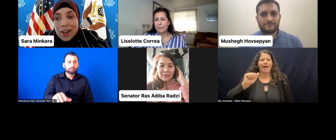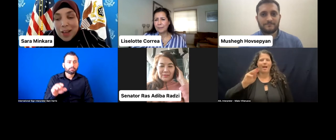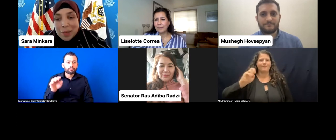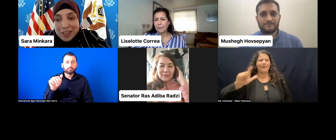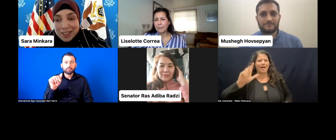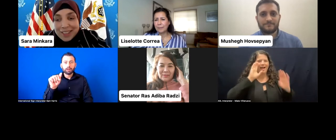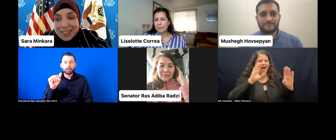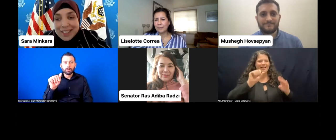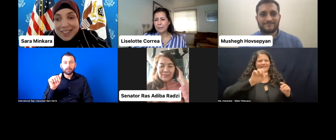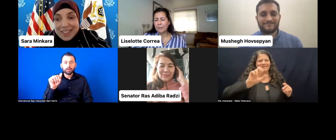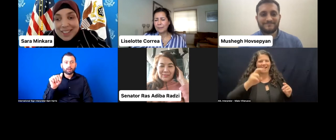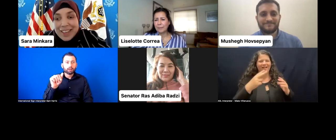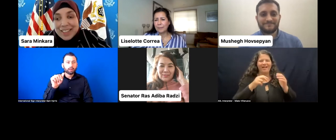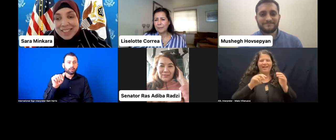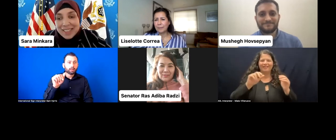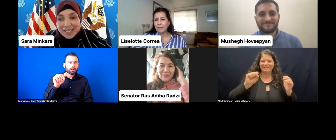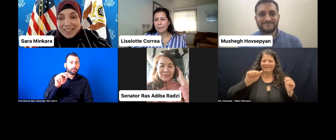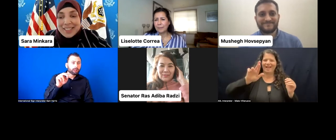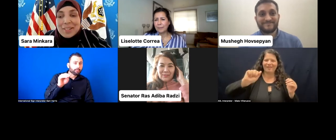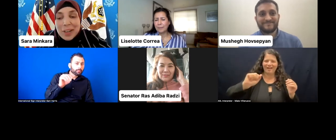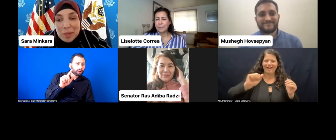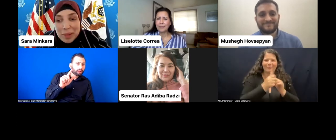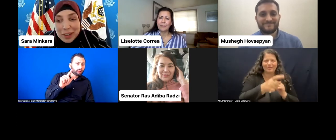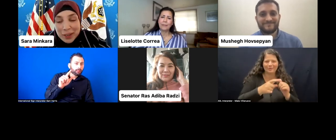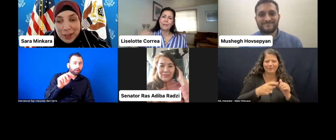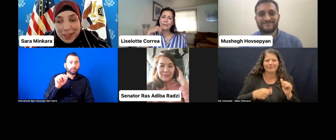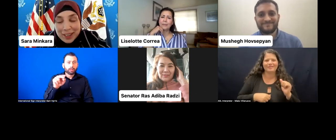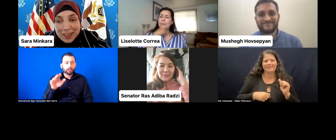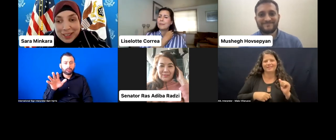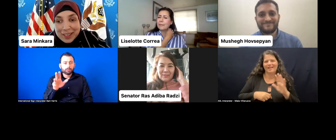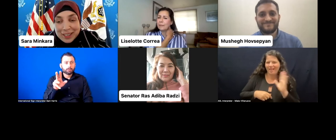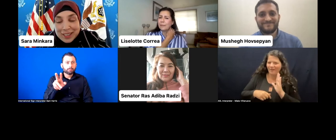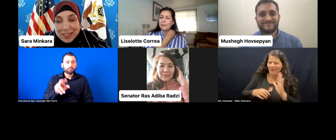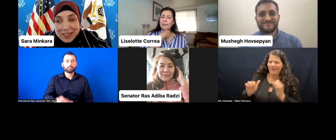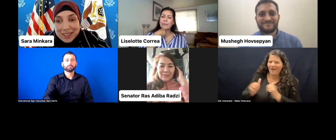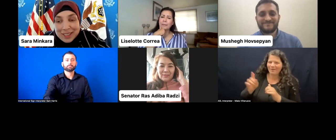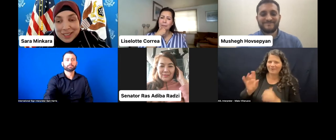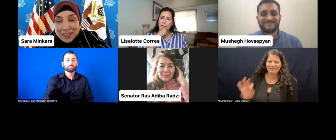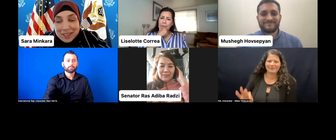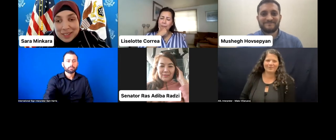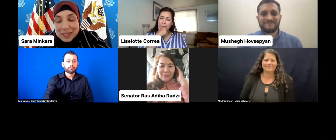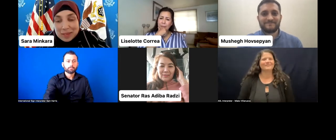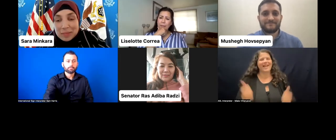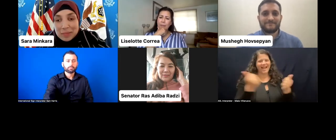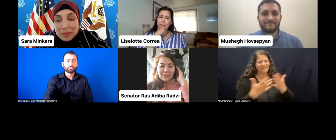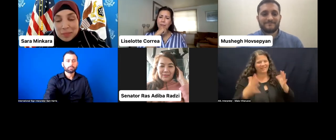We met earlier on-- Yes, yes, yes. How are you, Amal? How's everything? Yes. All is good.